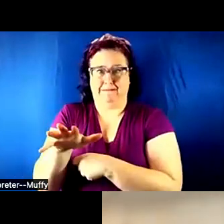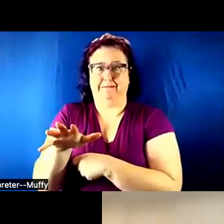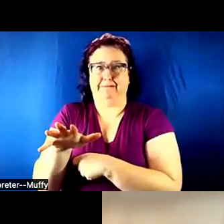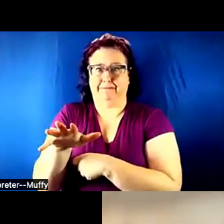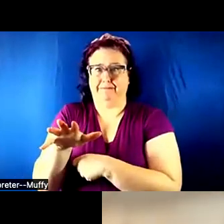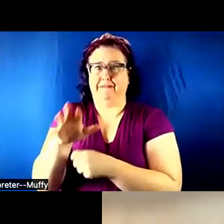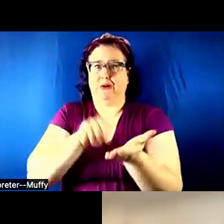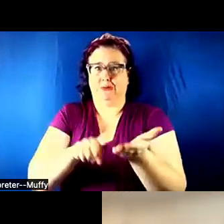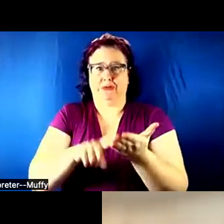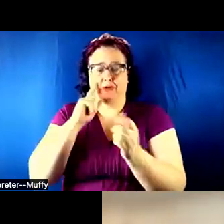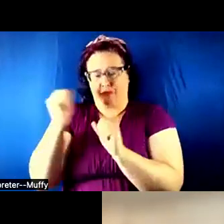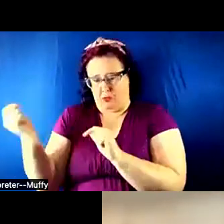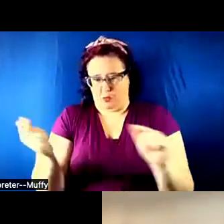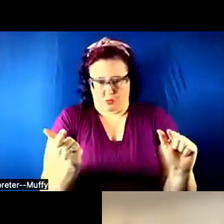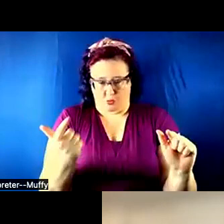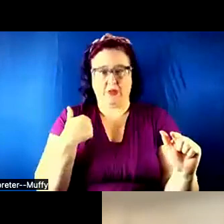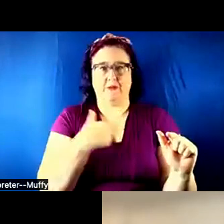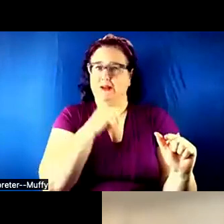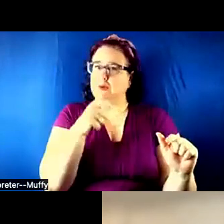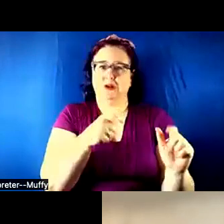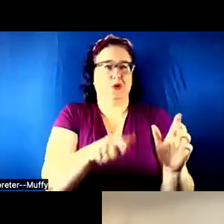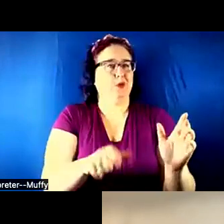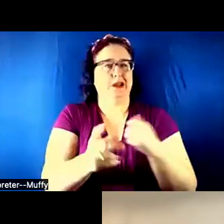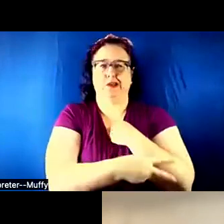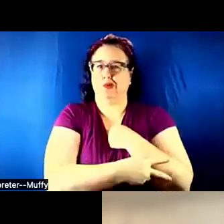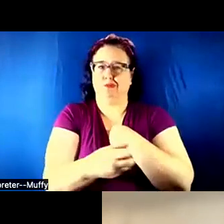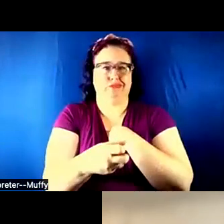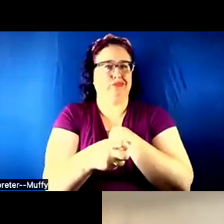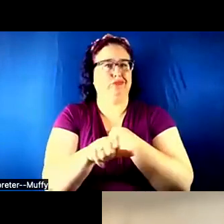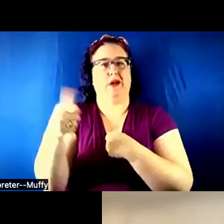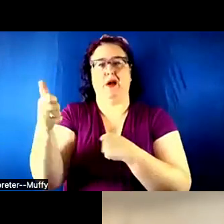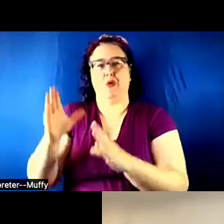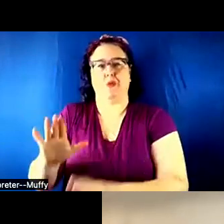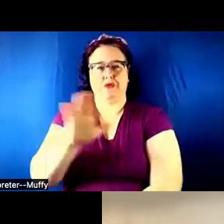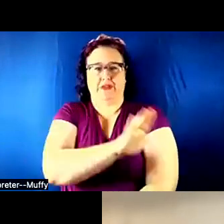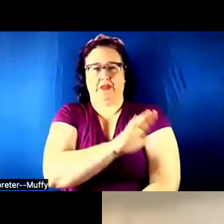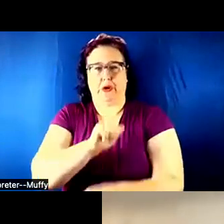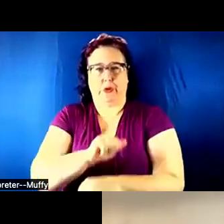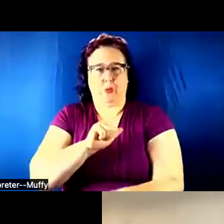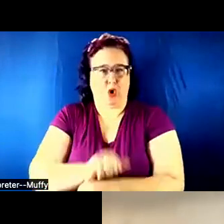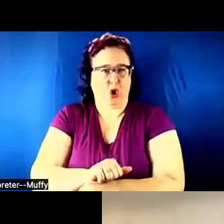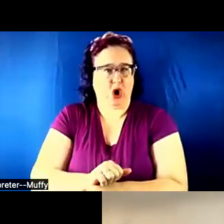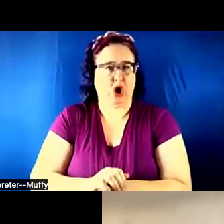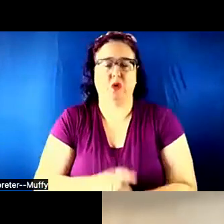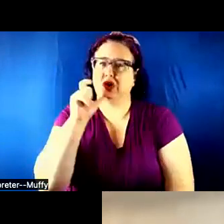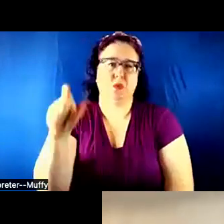We do not need to be taking someone else's work. We do not need to be doing that. If you